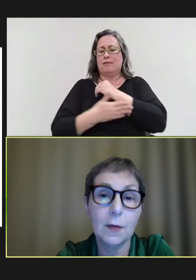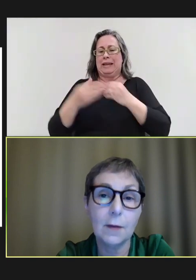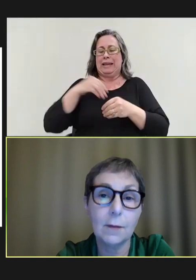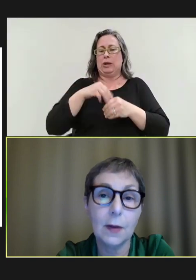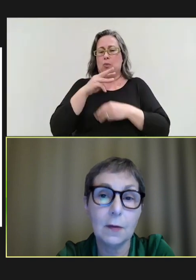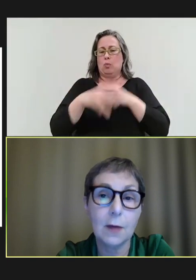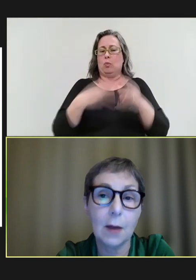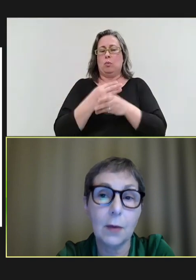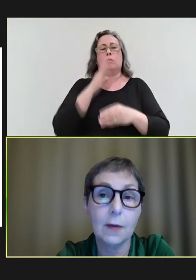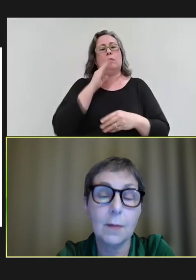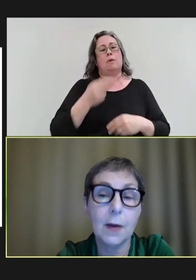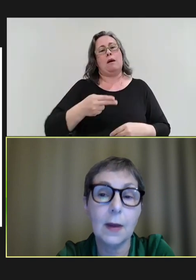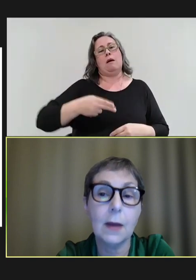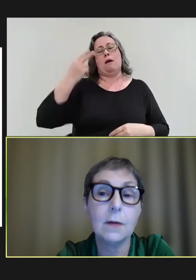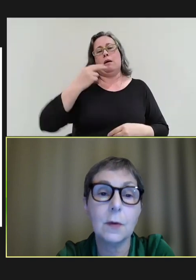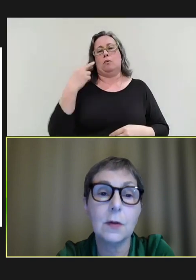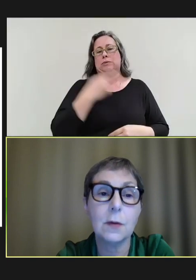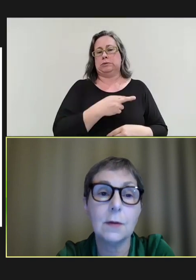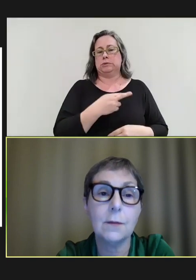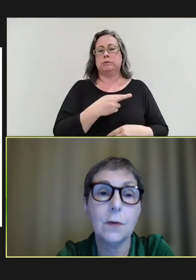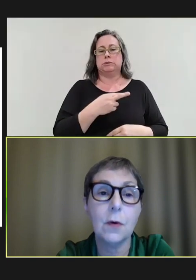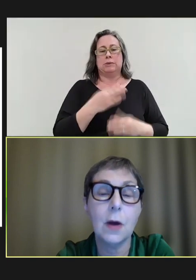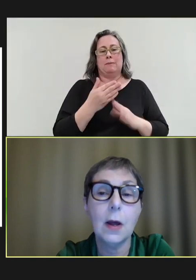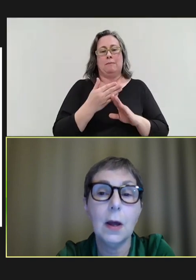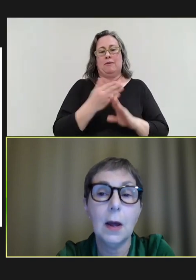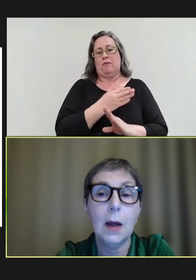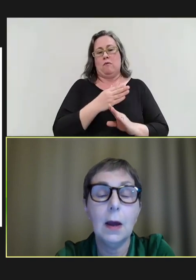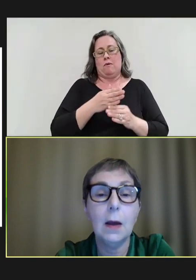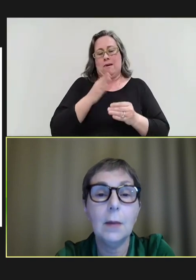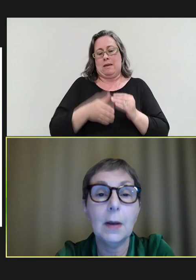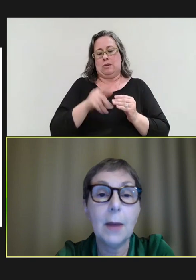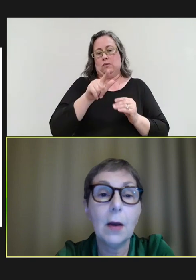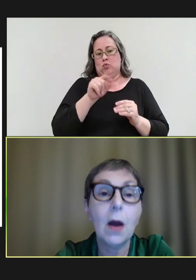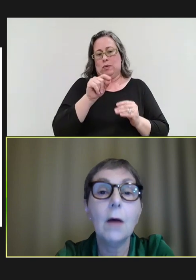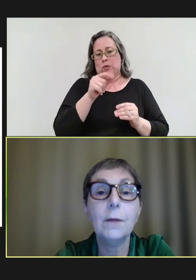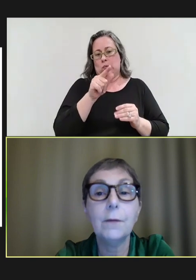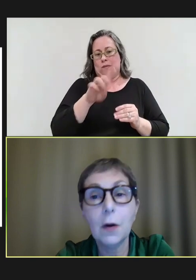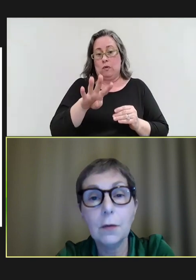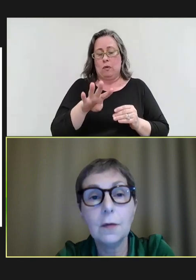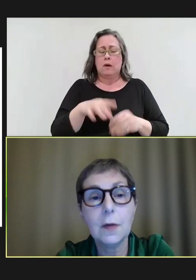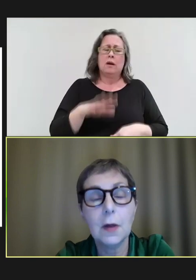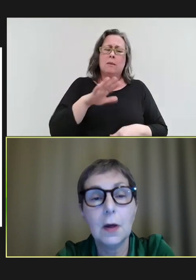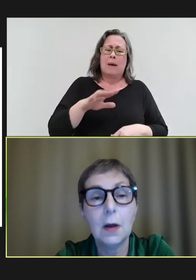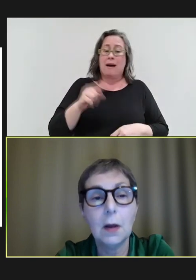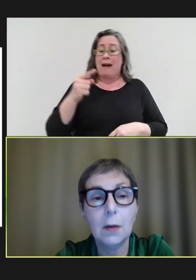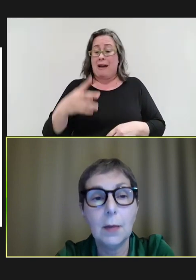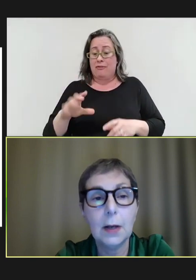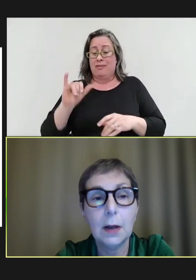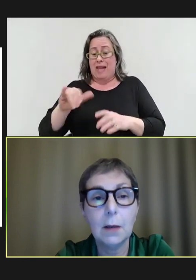of measles outbreaks by the end of 2024. And about half of those are low and middle-income